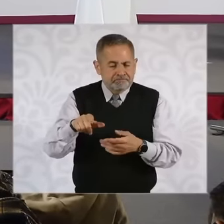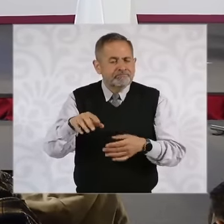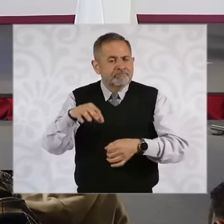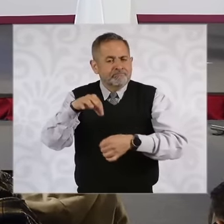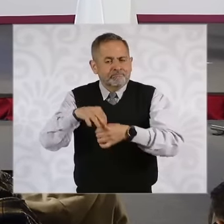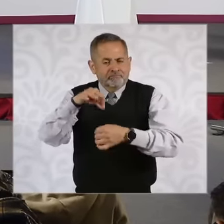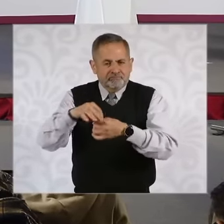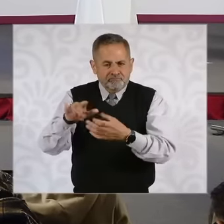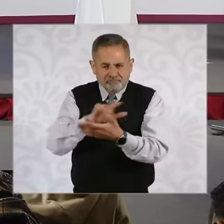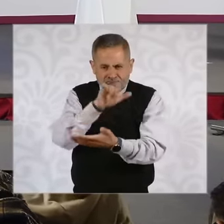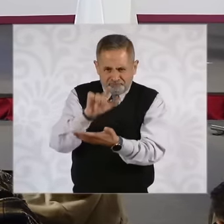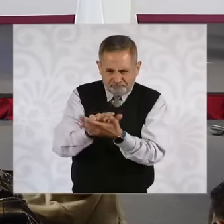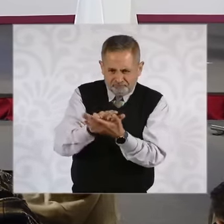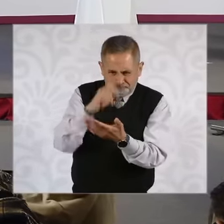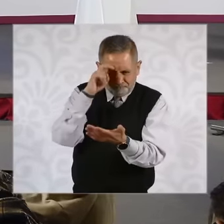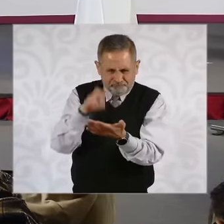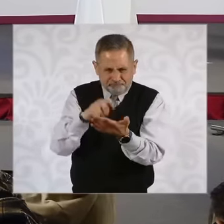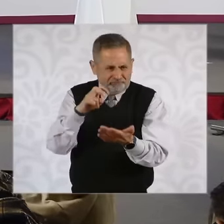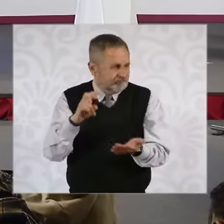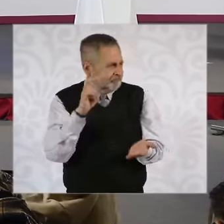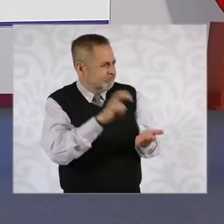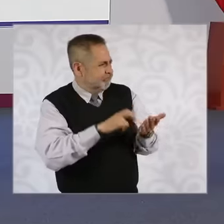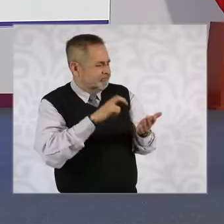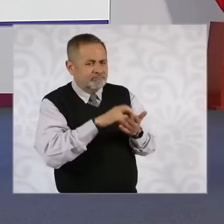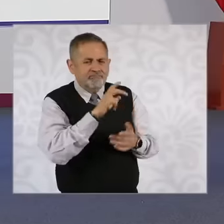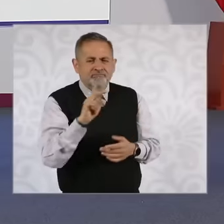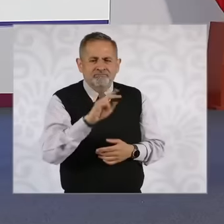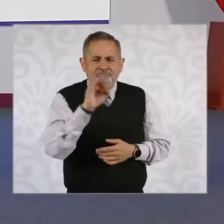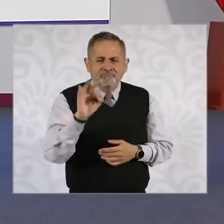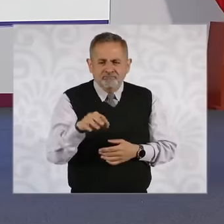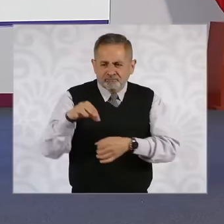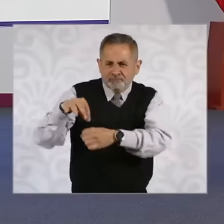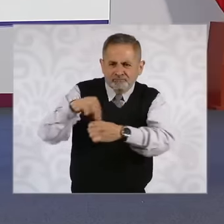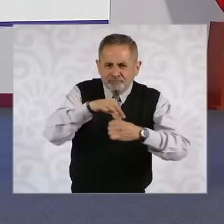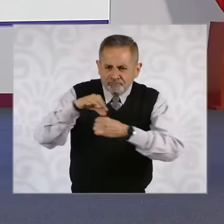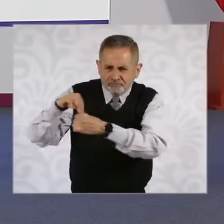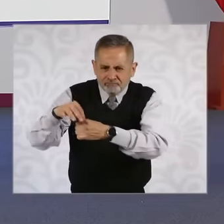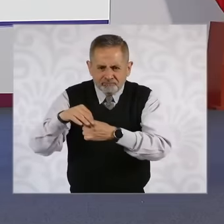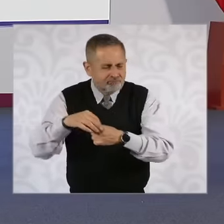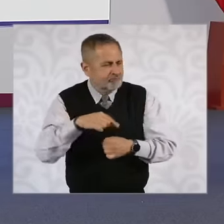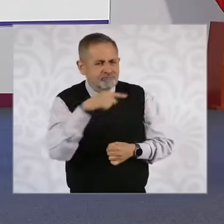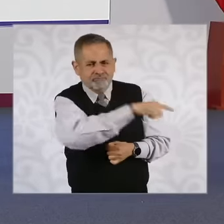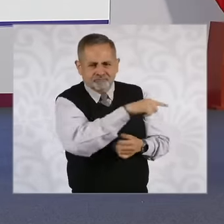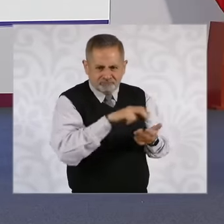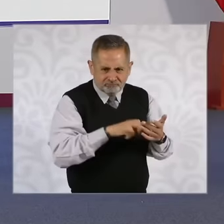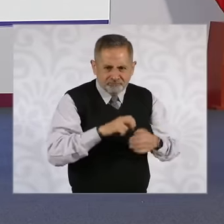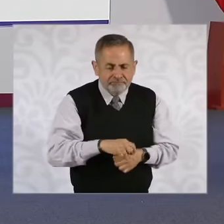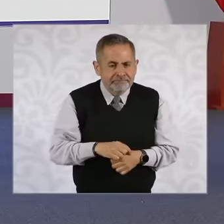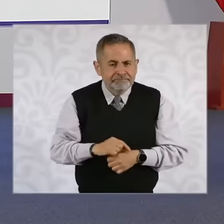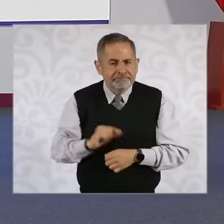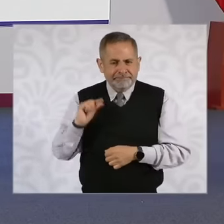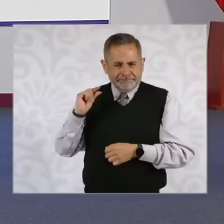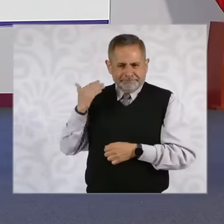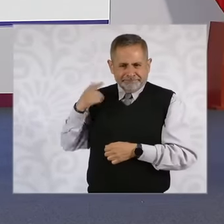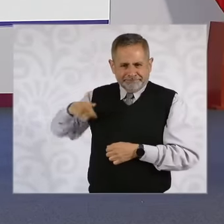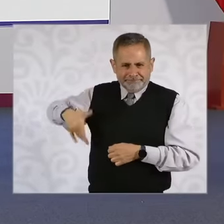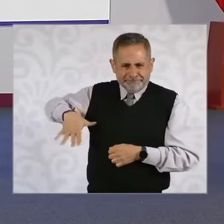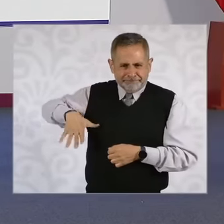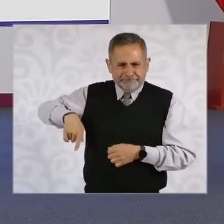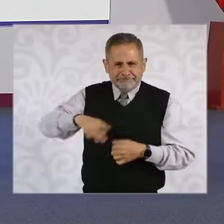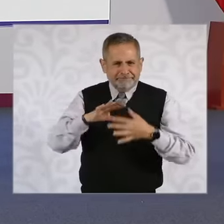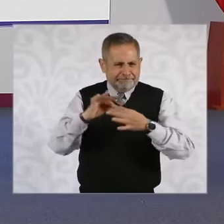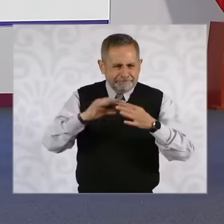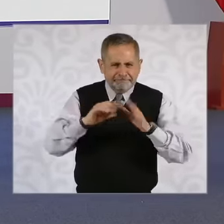judiciary was carried out. The secretary of the interior has already put forward some of the cases of the irregularities